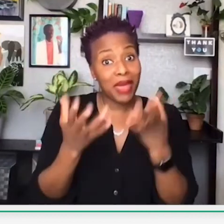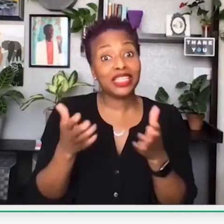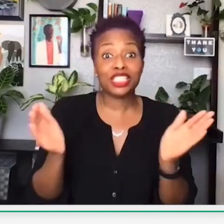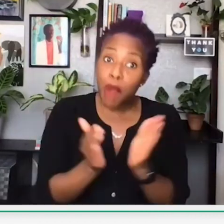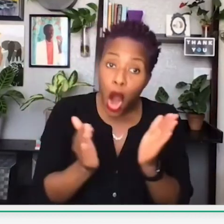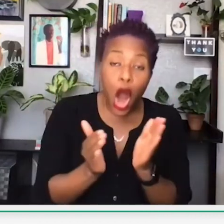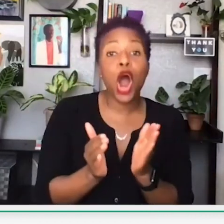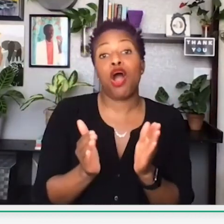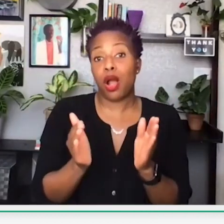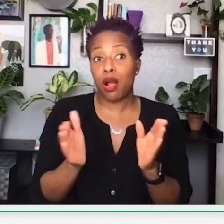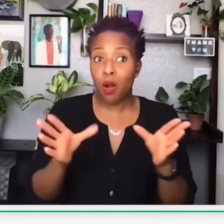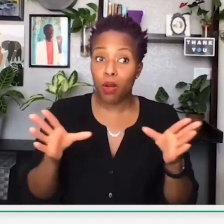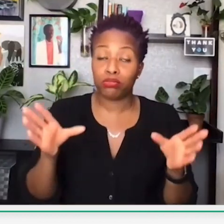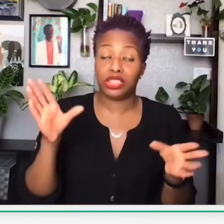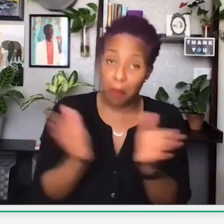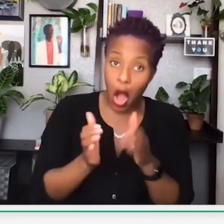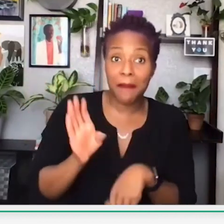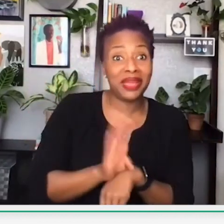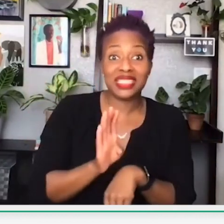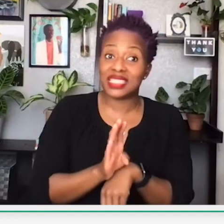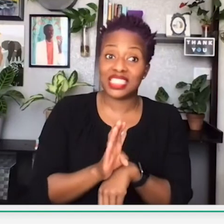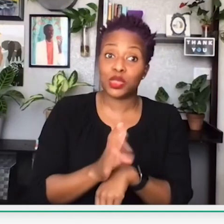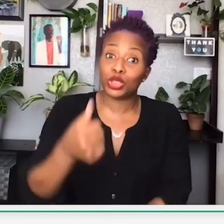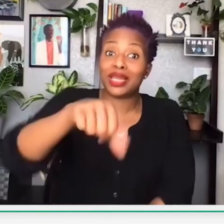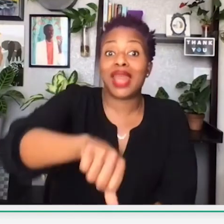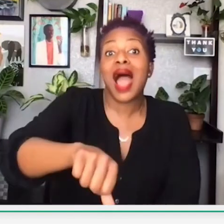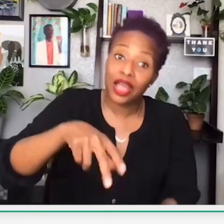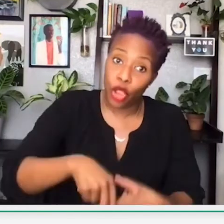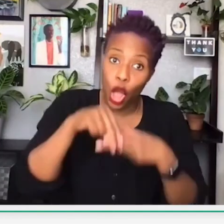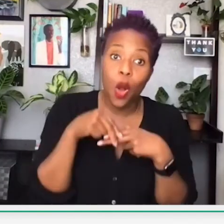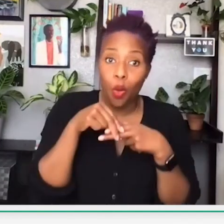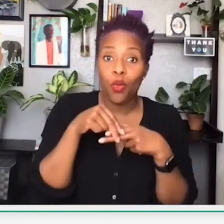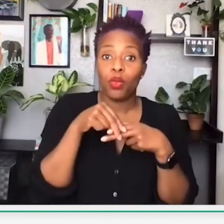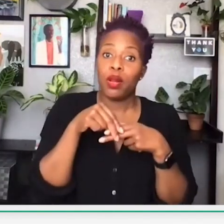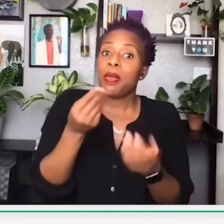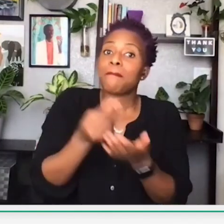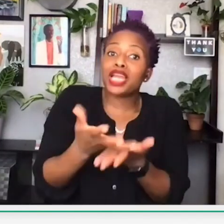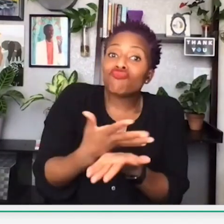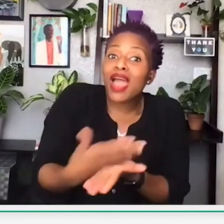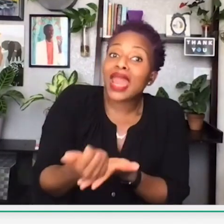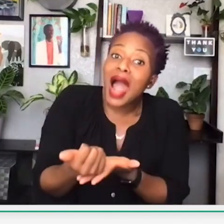a large chunk of money available, but many of those small businesses were denied those loans